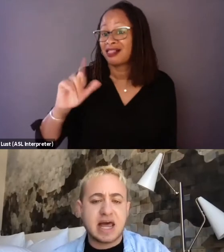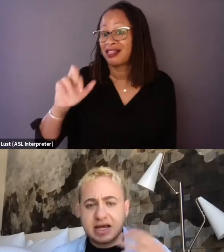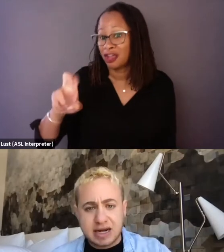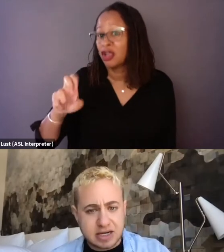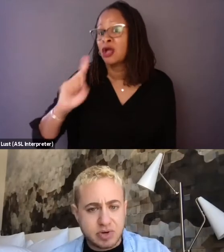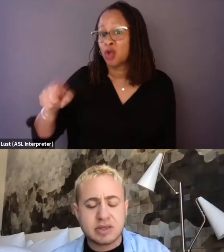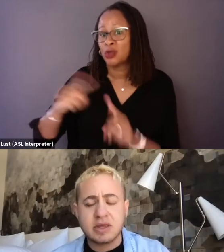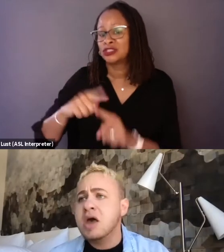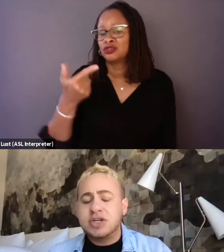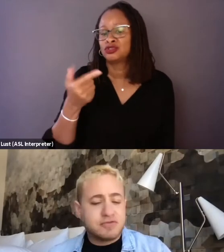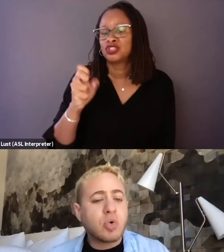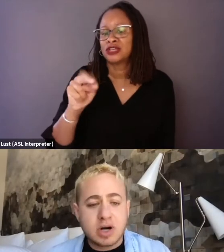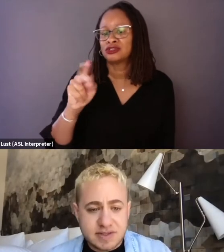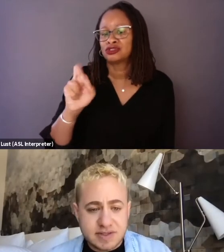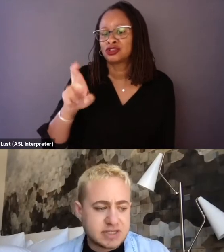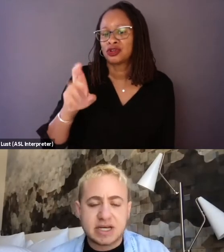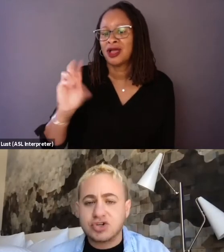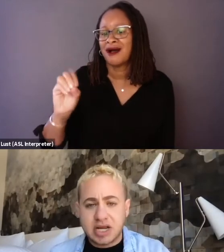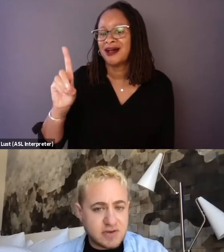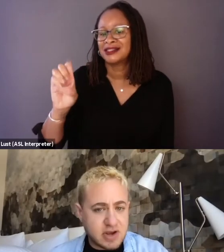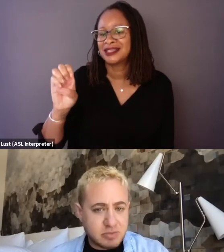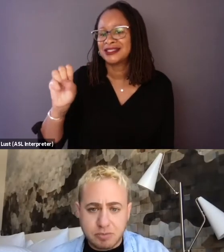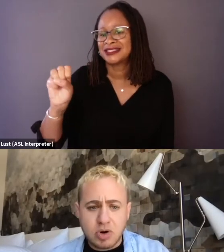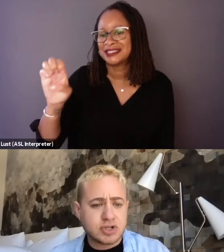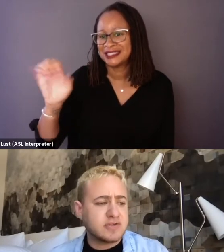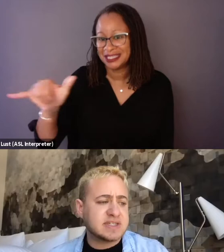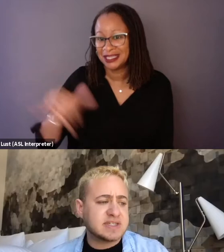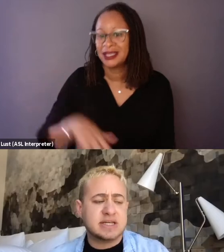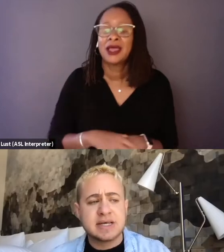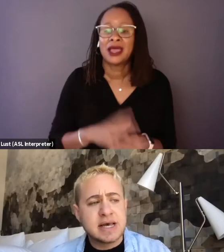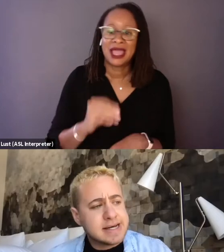getting connected with different organizations like TransFamily Support Services,